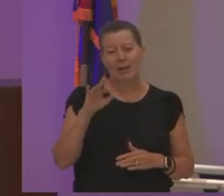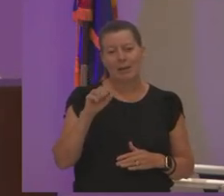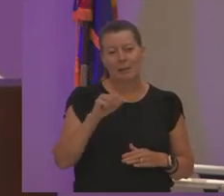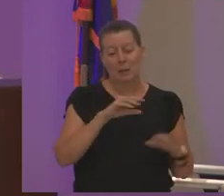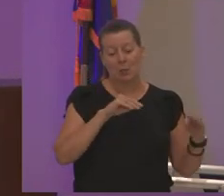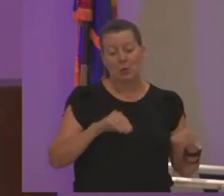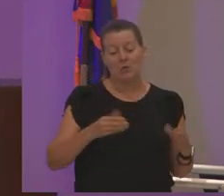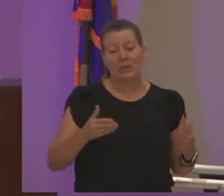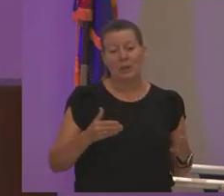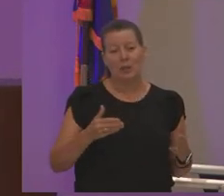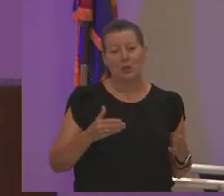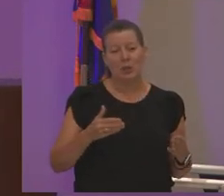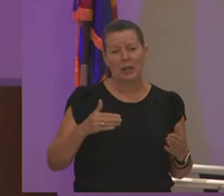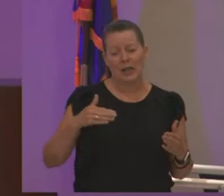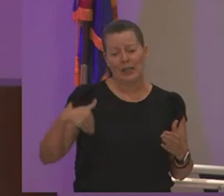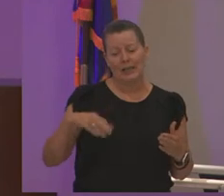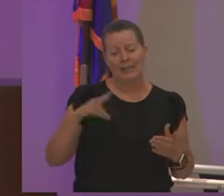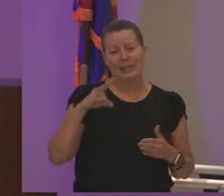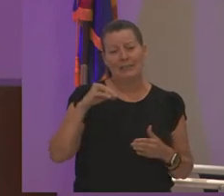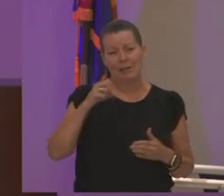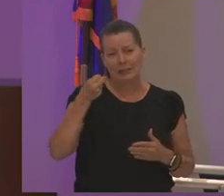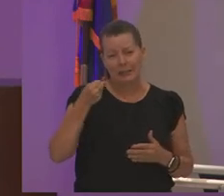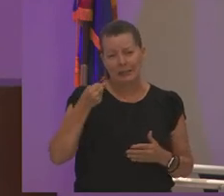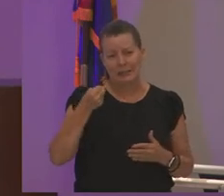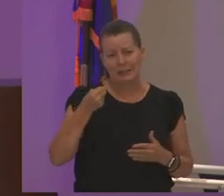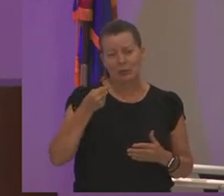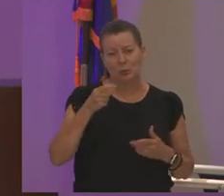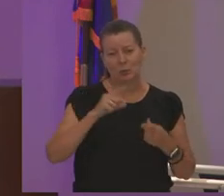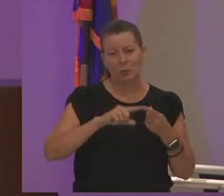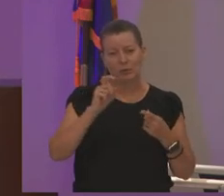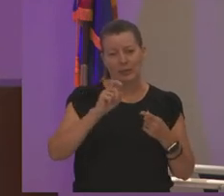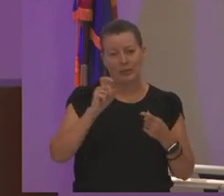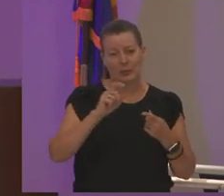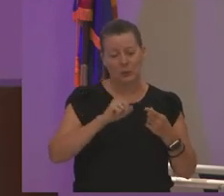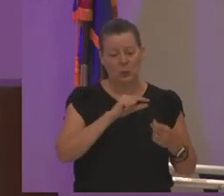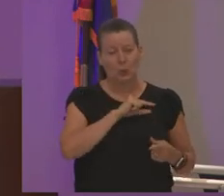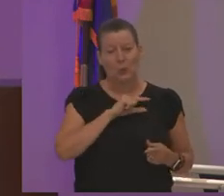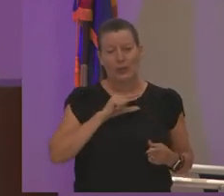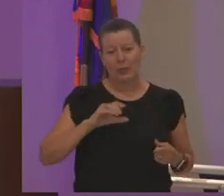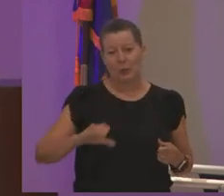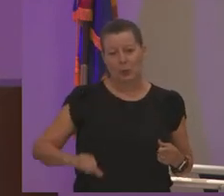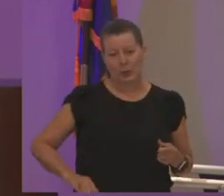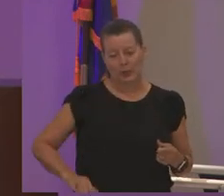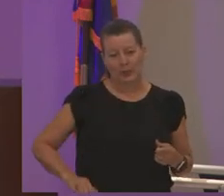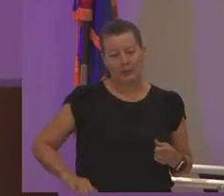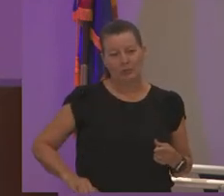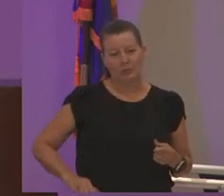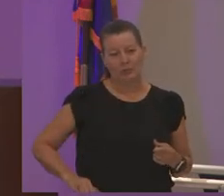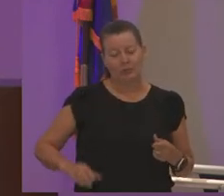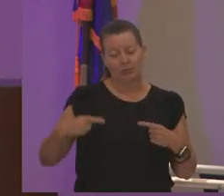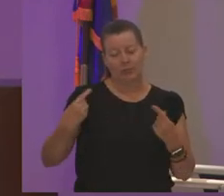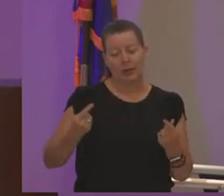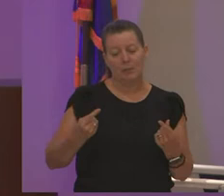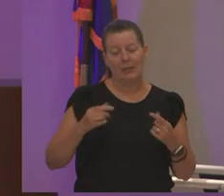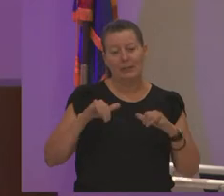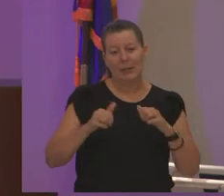70s and to phoenix to queen creek and i've been staying with my aunt so i want to thank my aunt